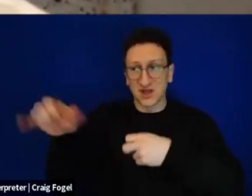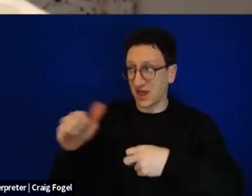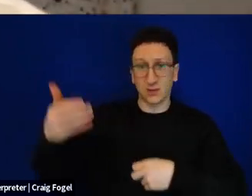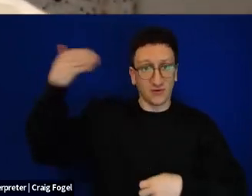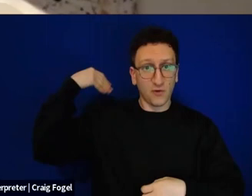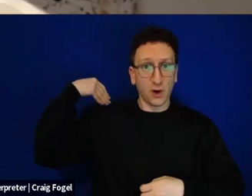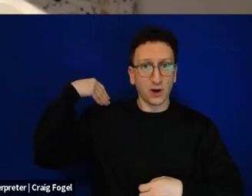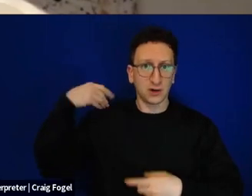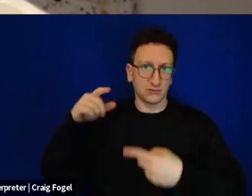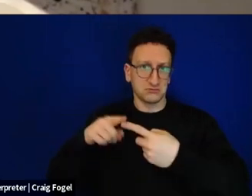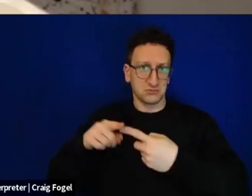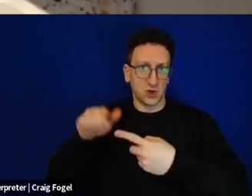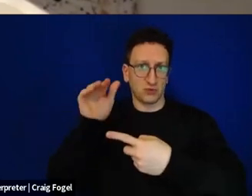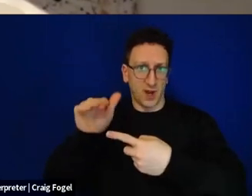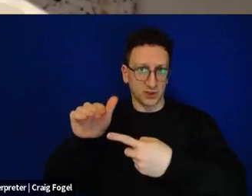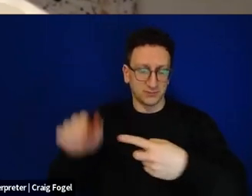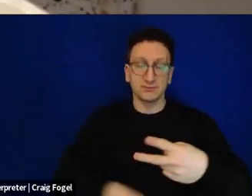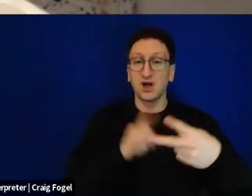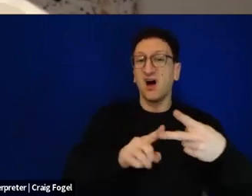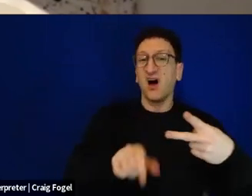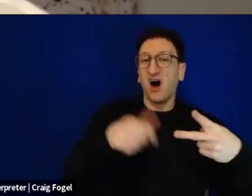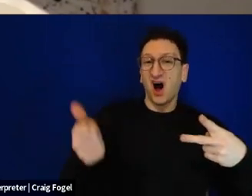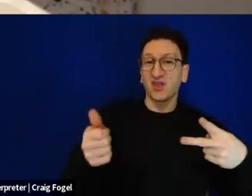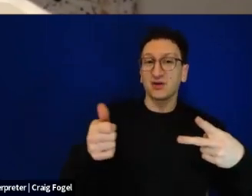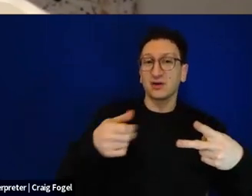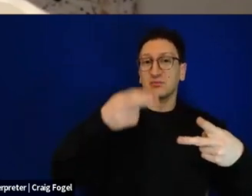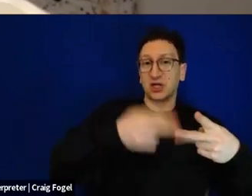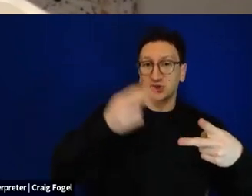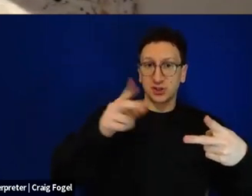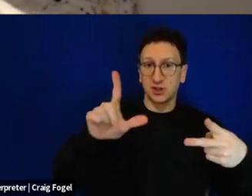And at the same time, Bechol Dor Vador, omdim aleinu l'chalotenu, that we are stuck